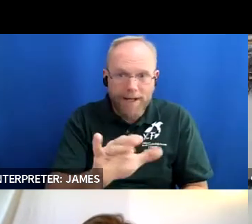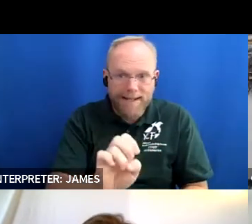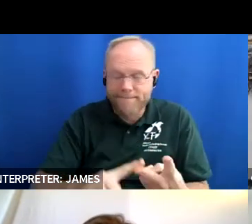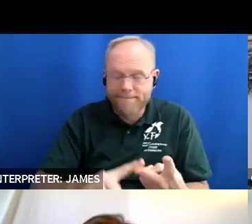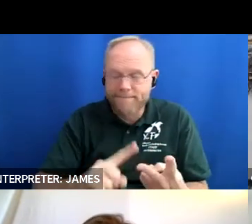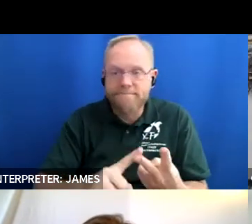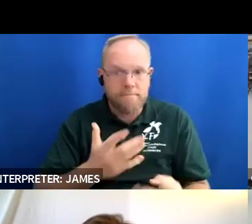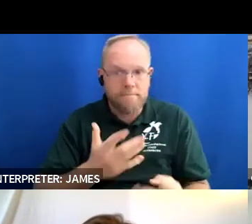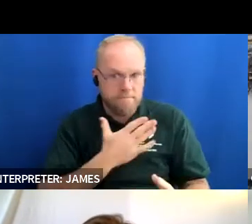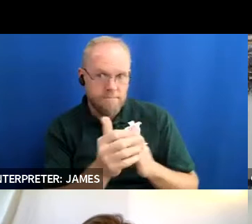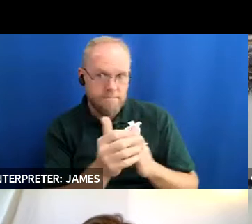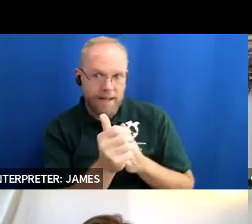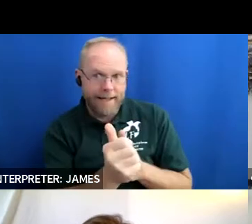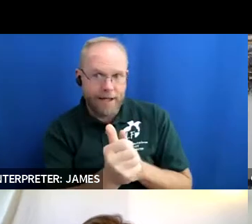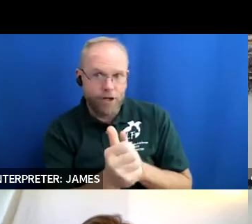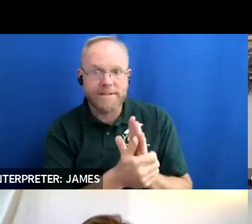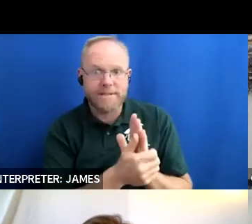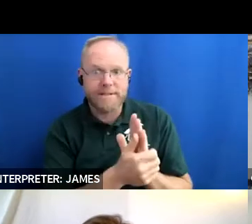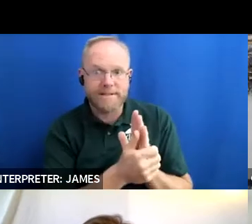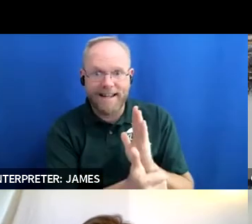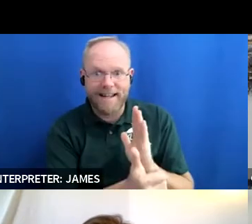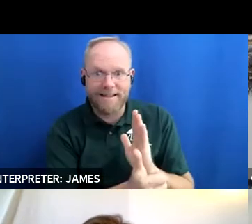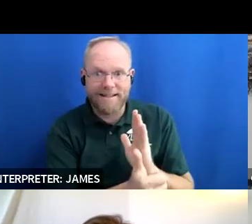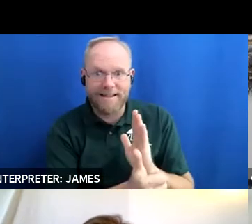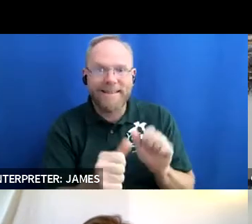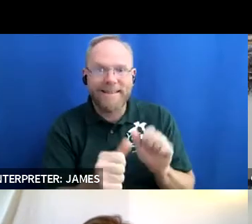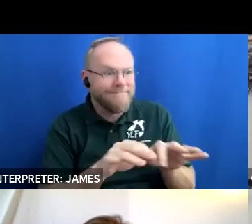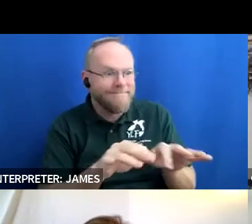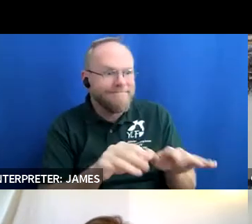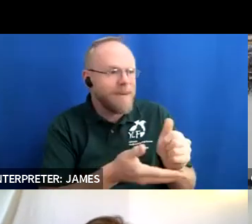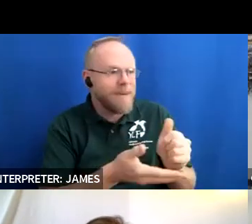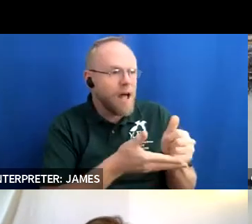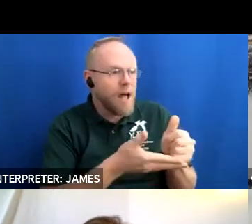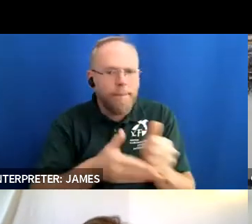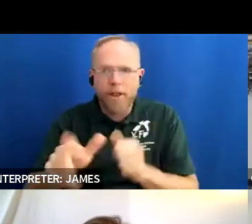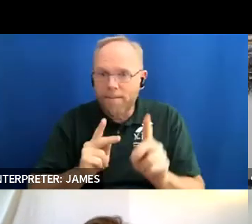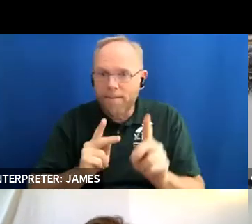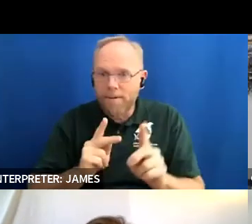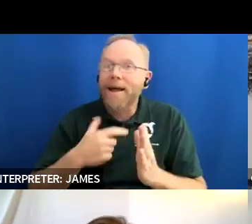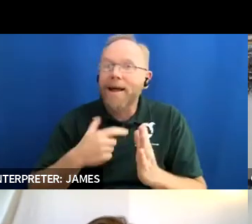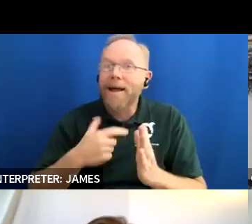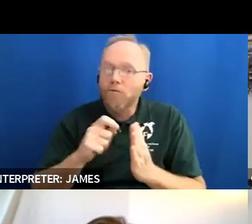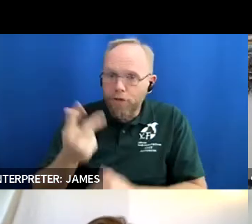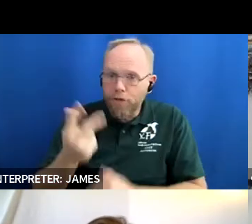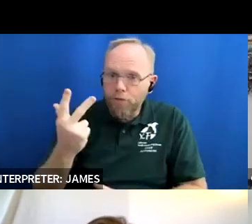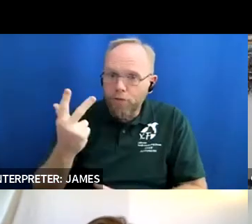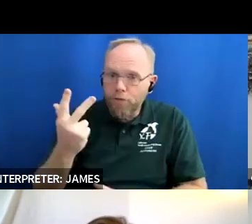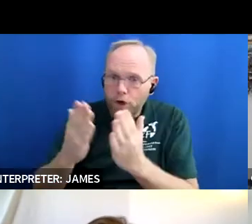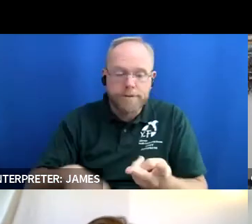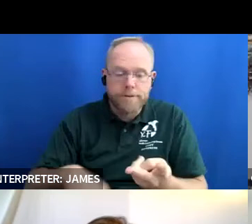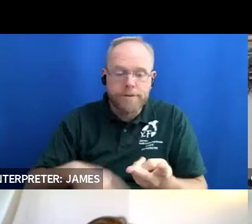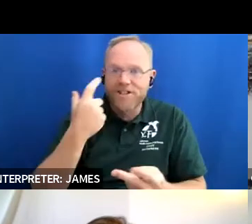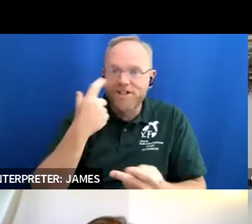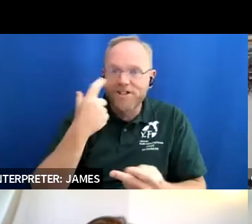can help others i've written three books i just started a non-profit for regarding people with